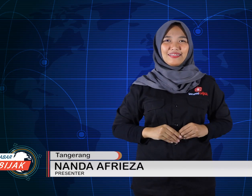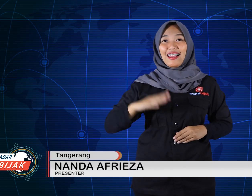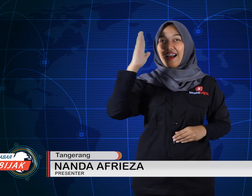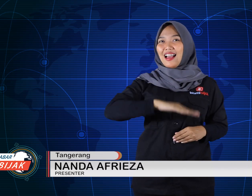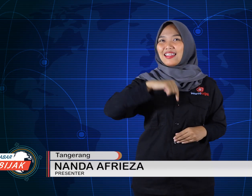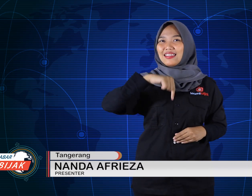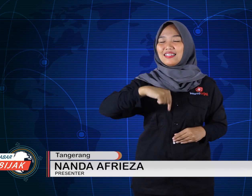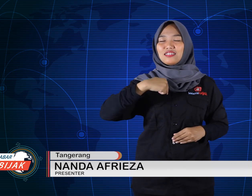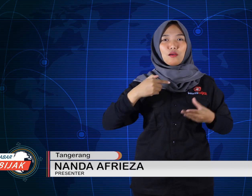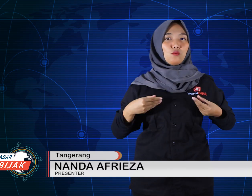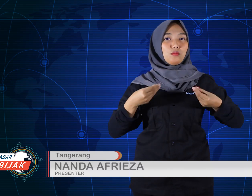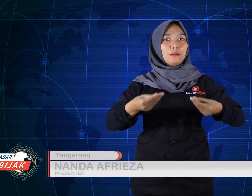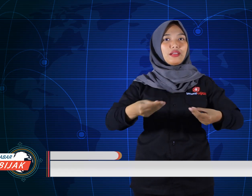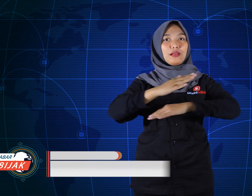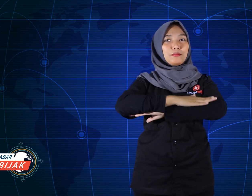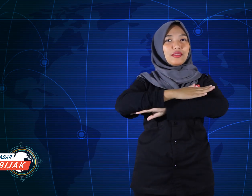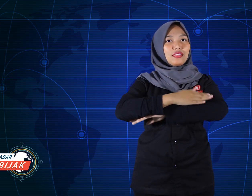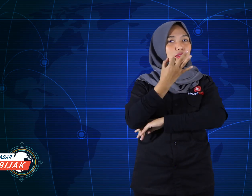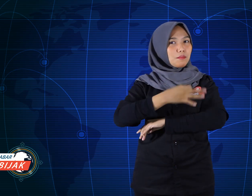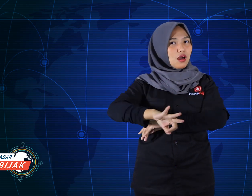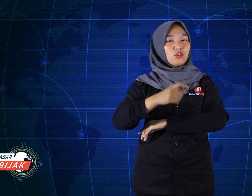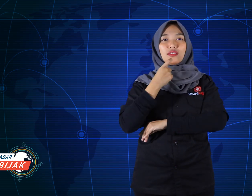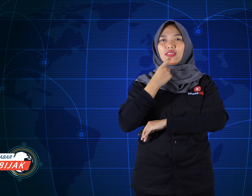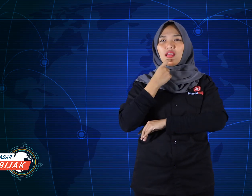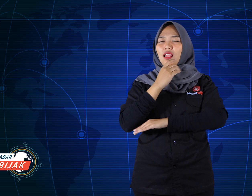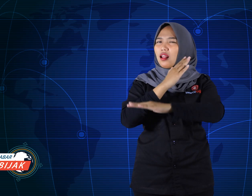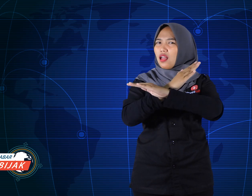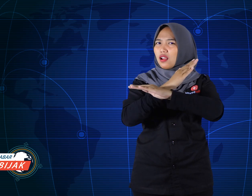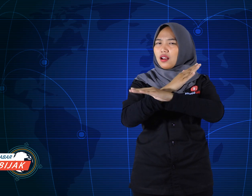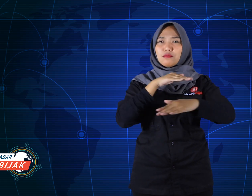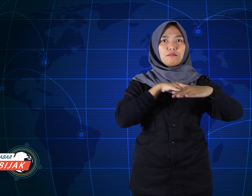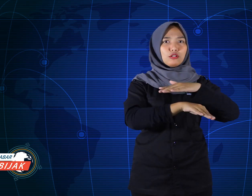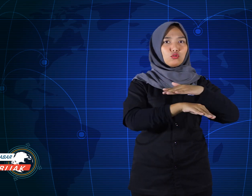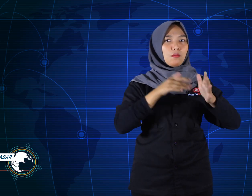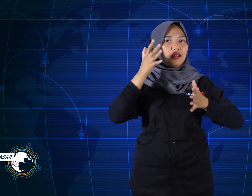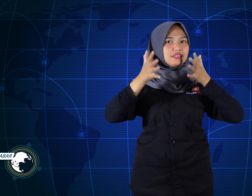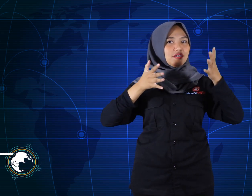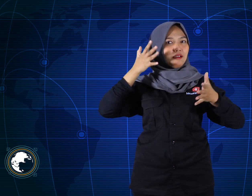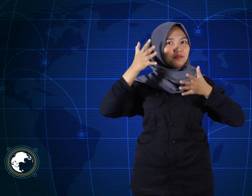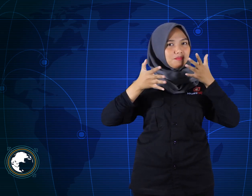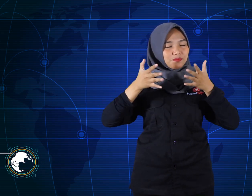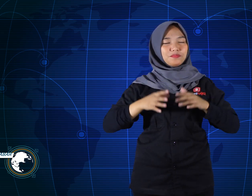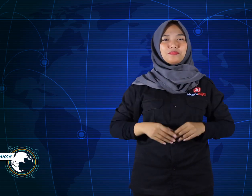Today I will give you the news latest on the entry ban to Malaysia.